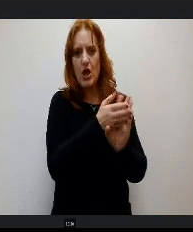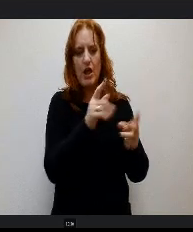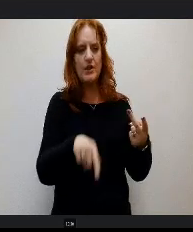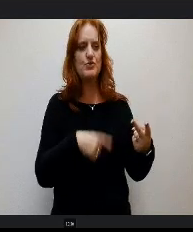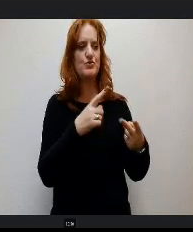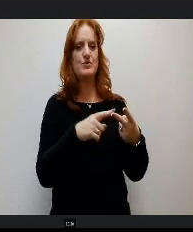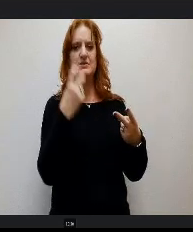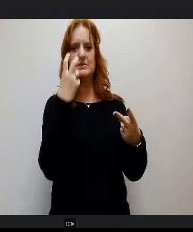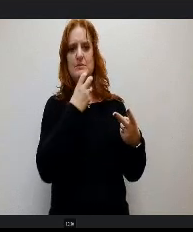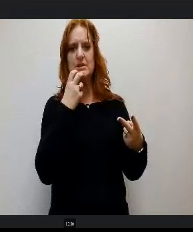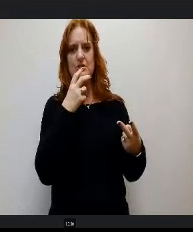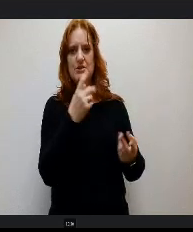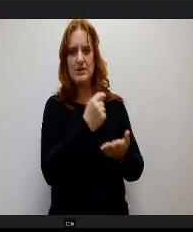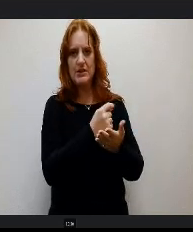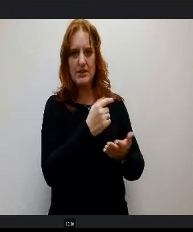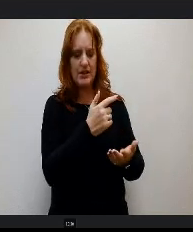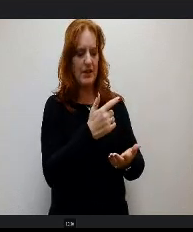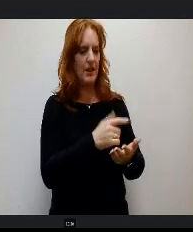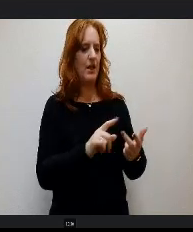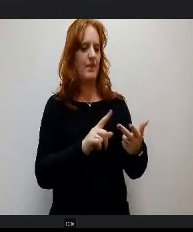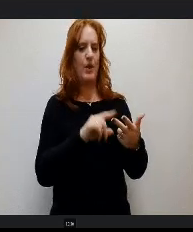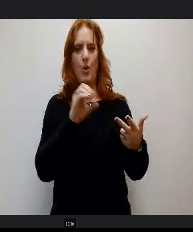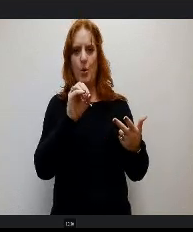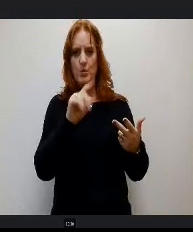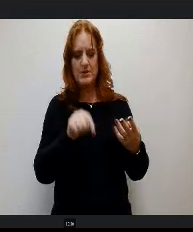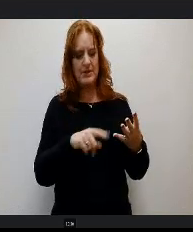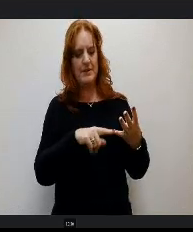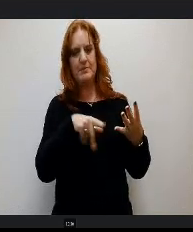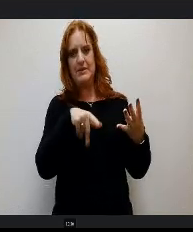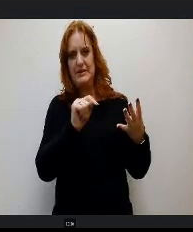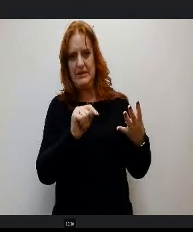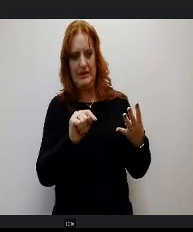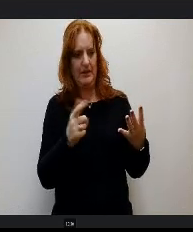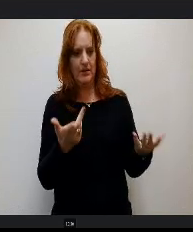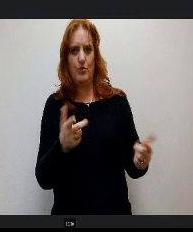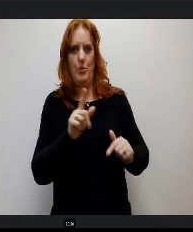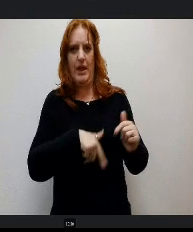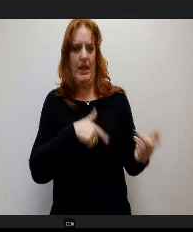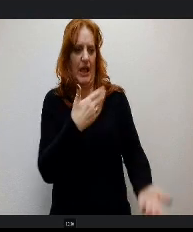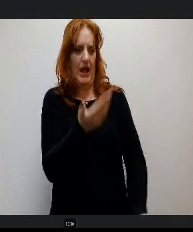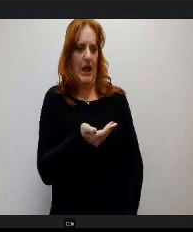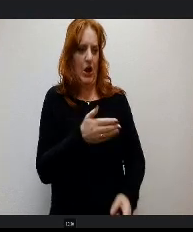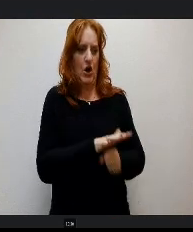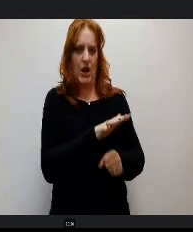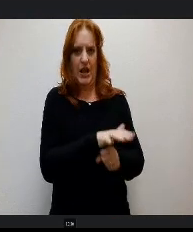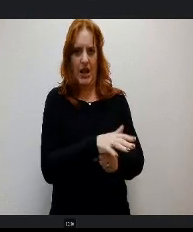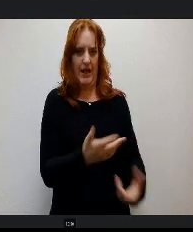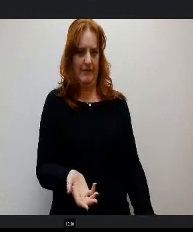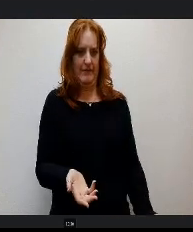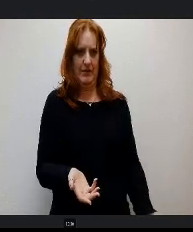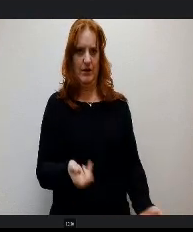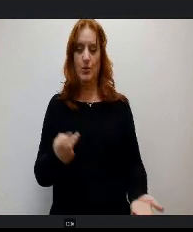OTS, our PTS. We simply can't hire enough. We looked outside service provider